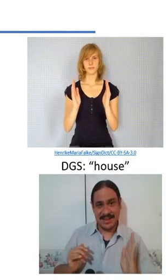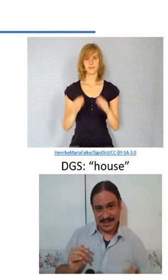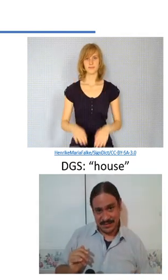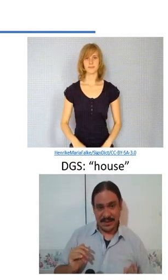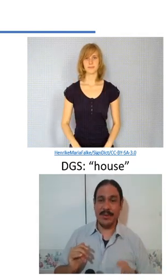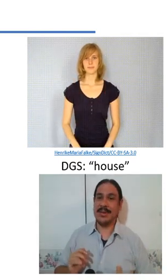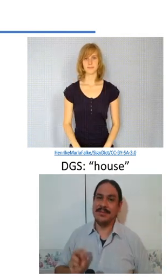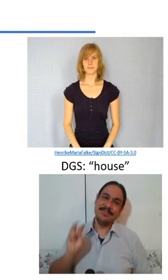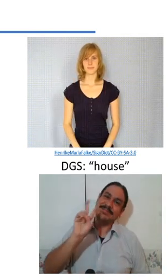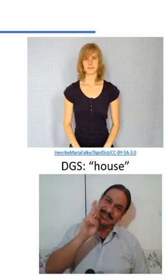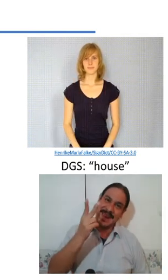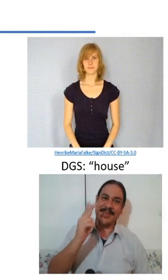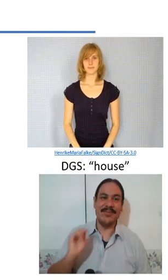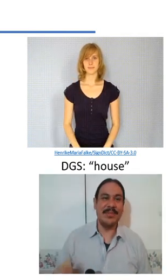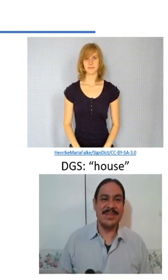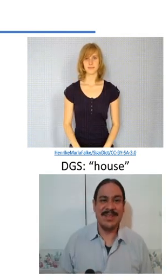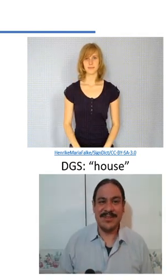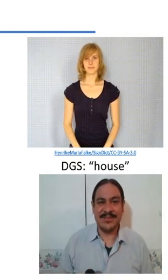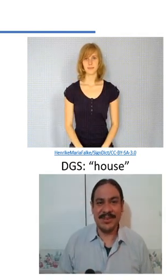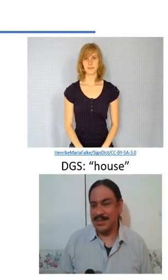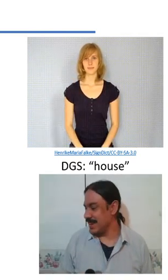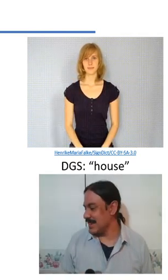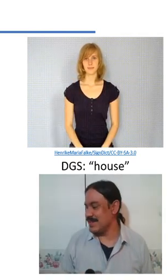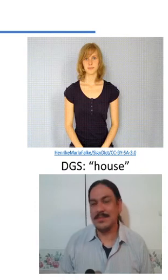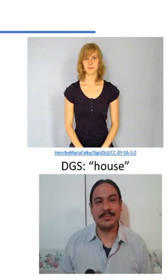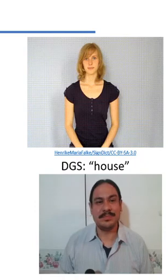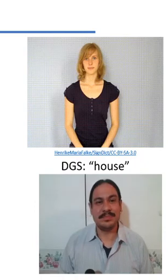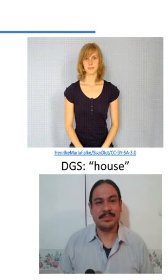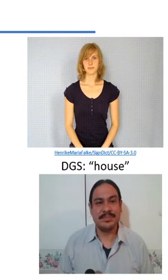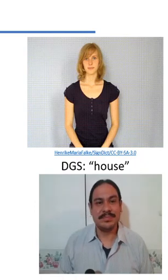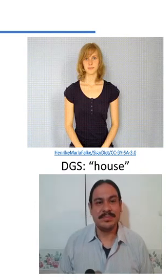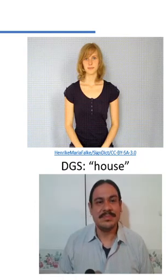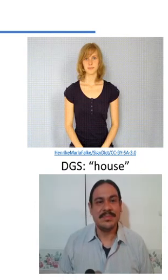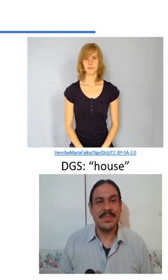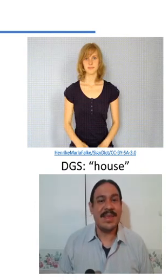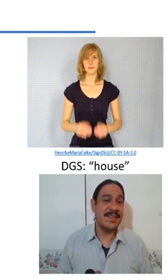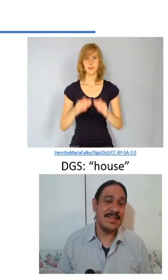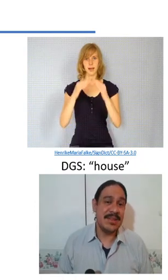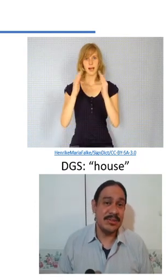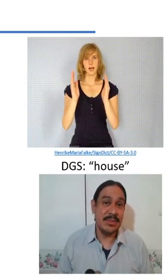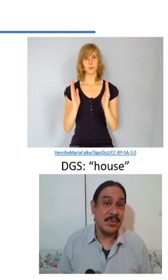extended going upwards and i have the palm wrong